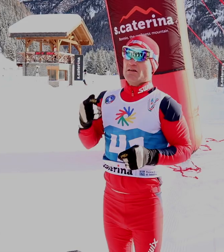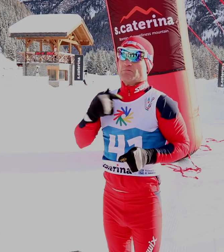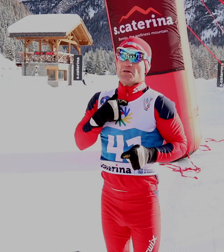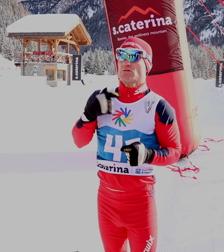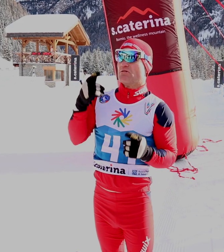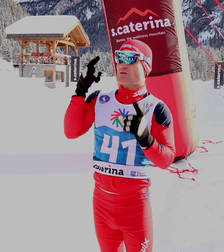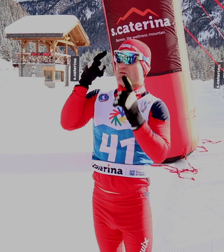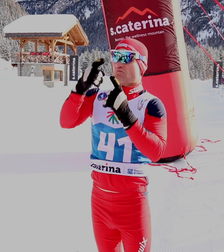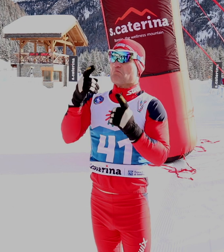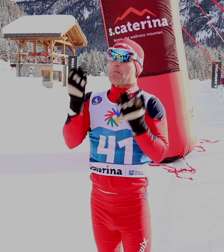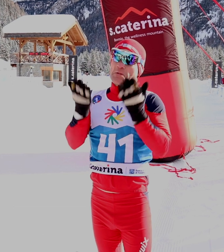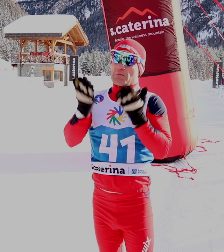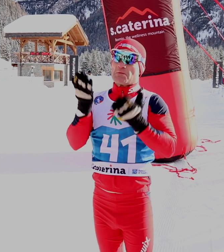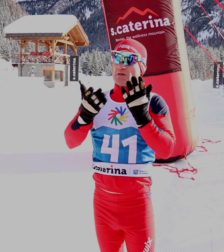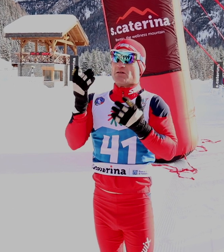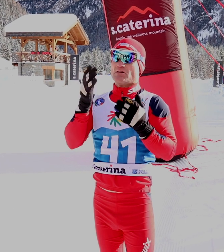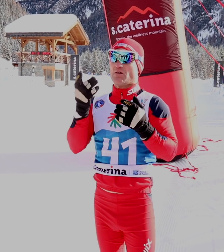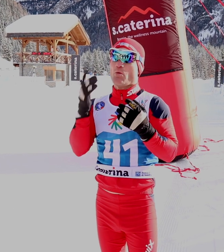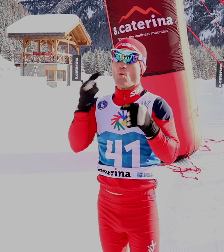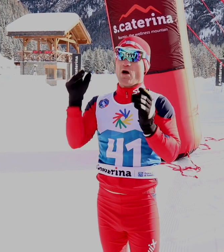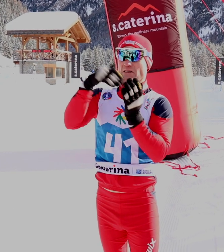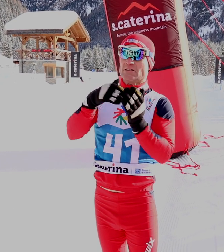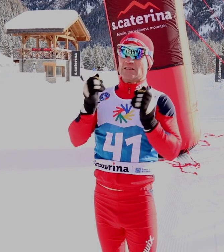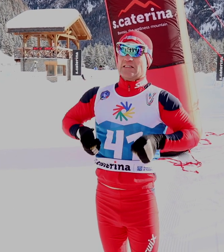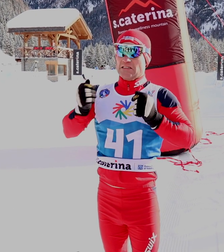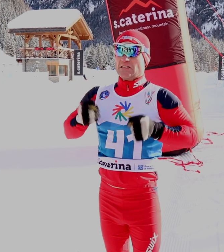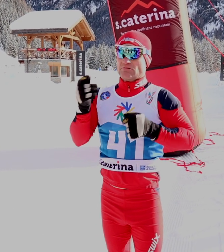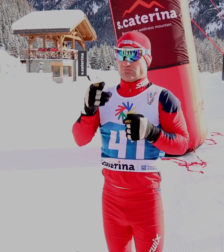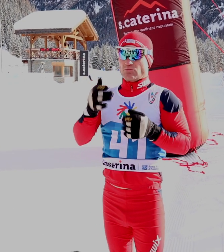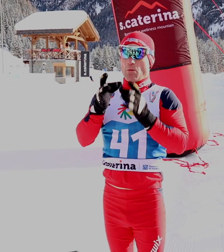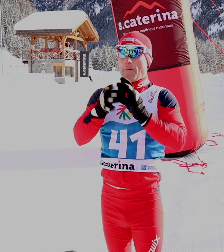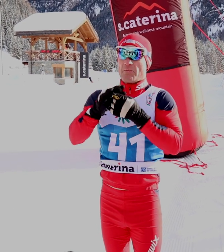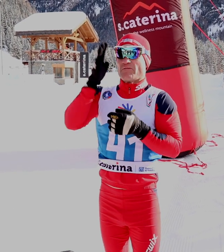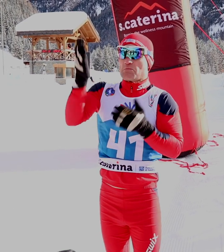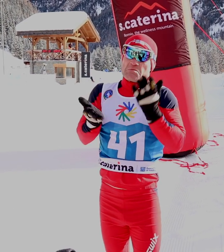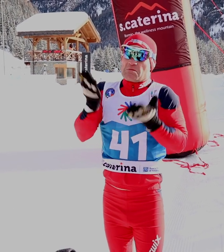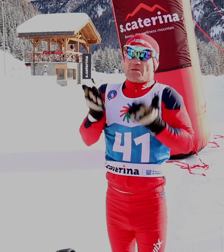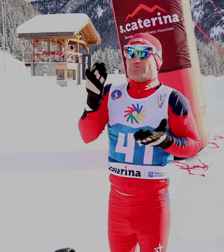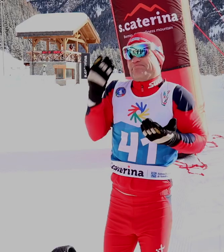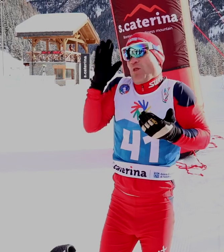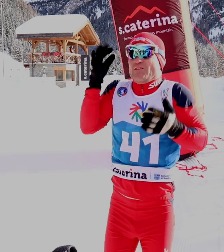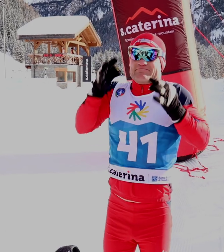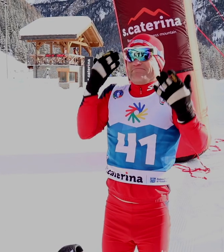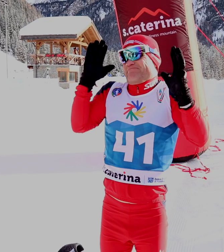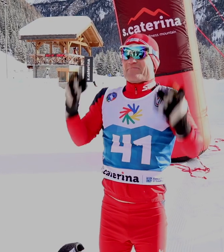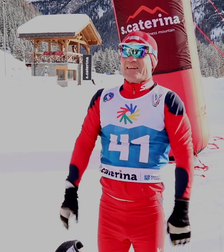My goal is to ski in future Deaflympic games, maybe. I don’t know yet.